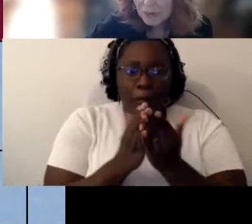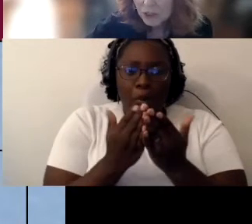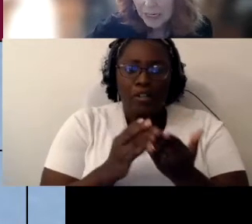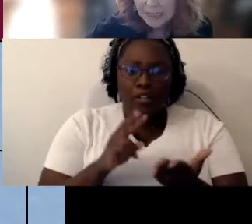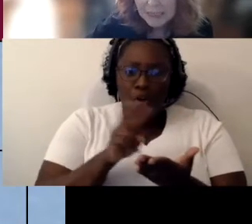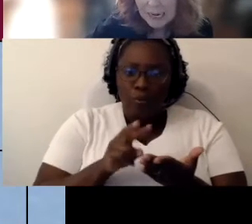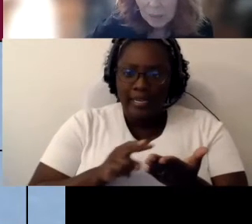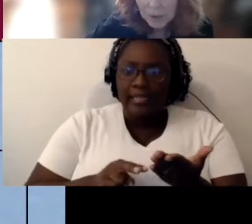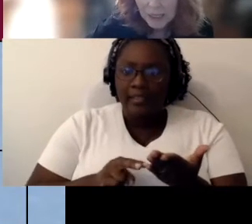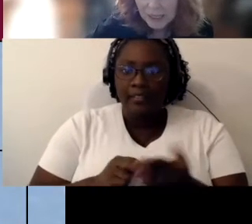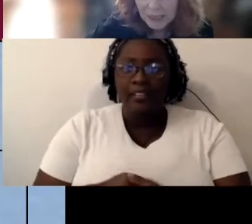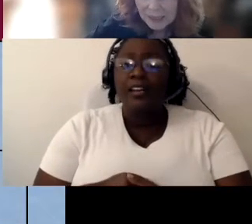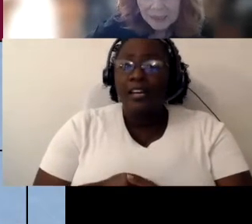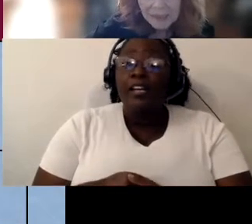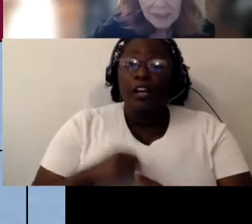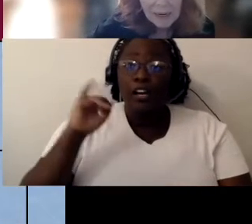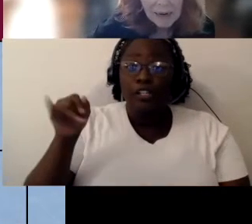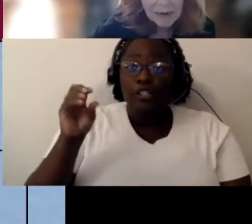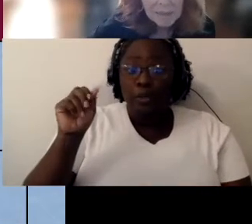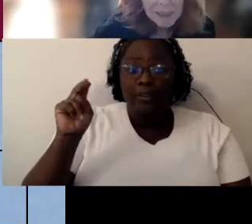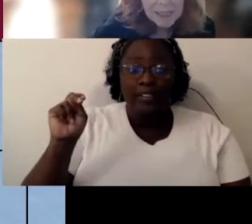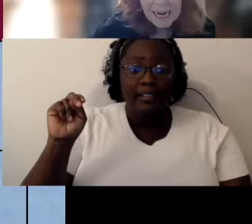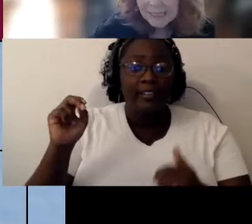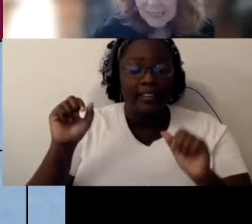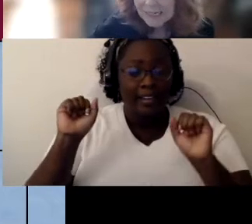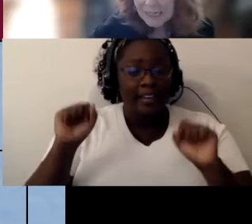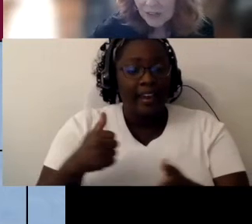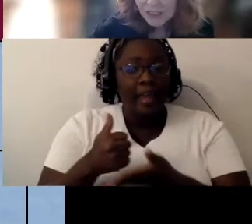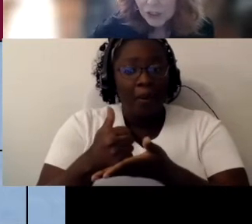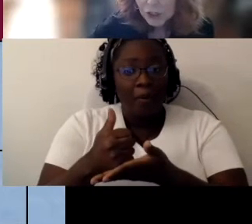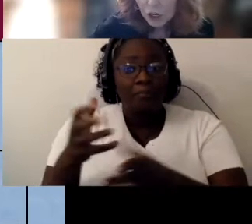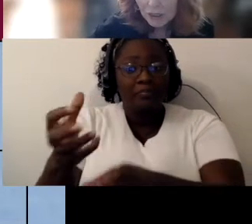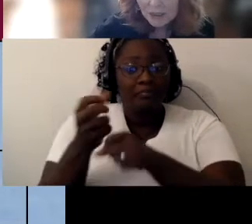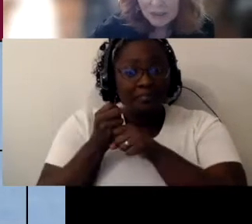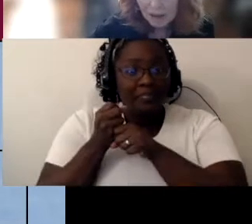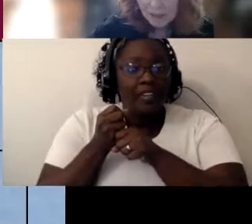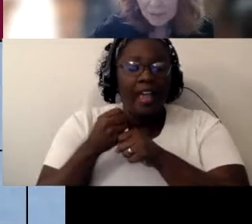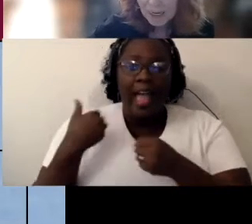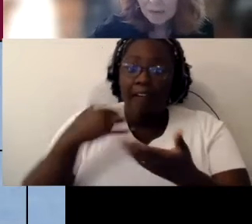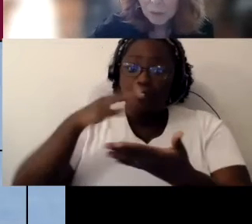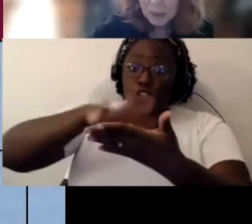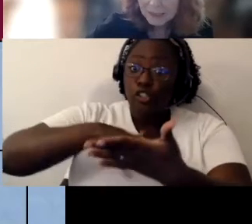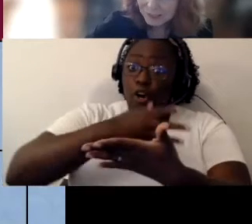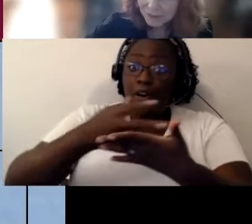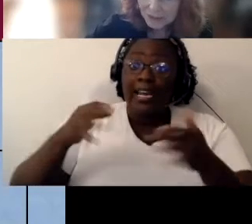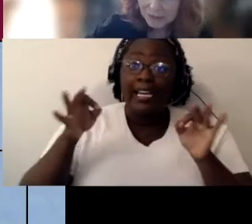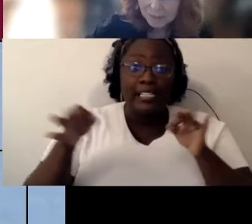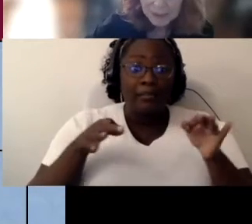Jen can help you get but it has in here this chart that talks about what's different between